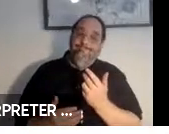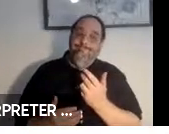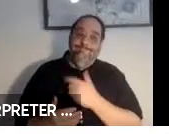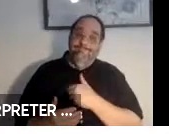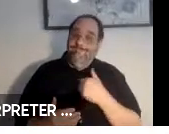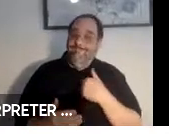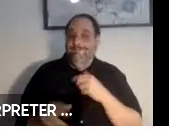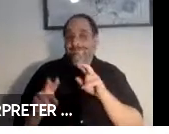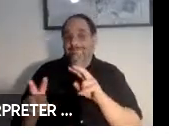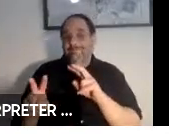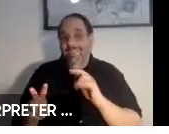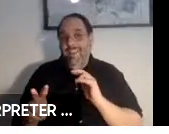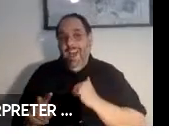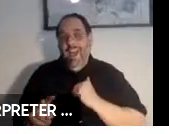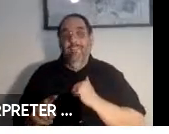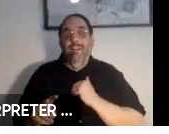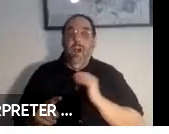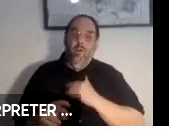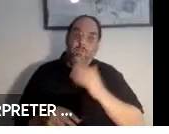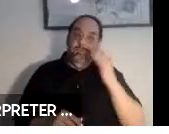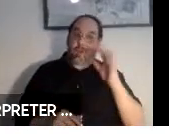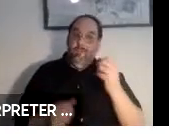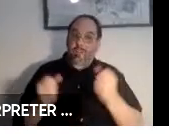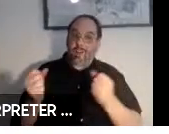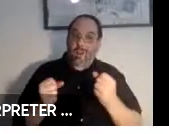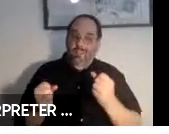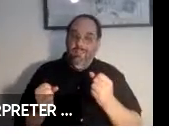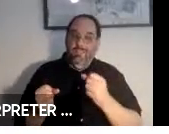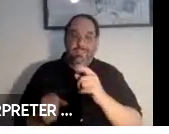you know, having our smart cars drive us around. That's not going to be happening.